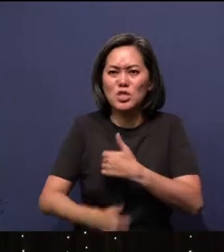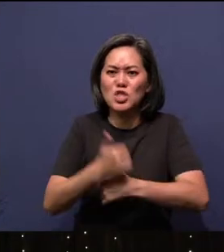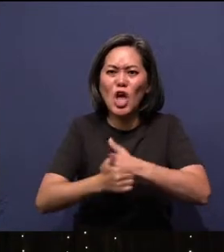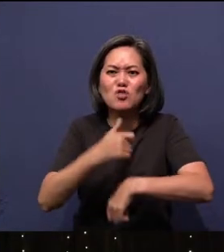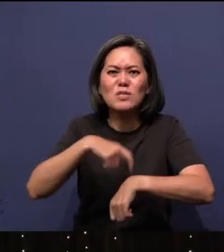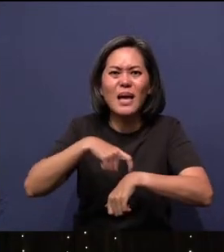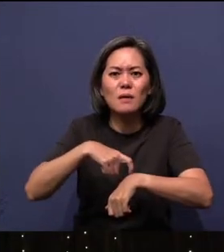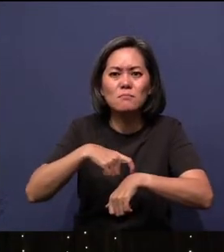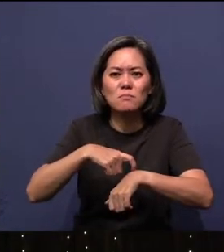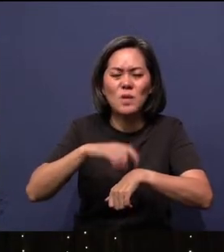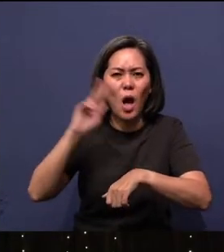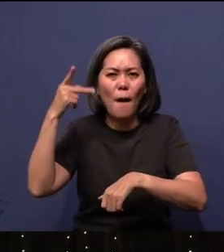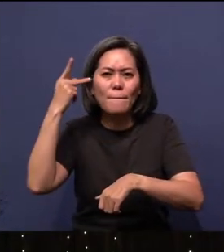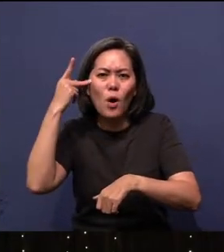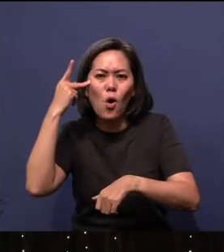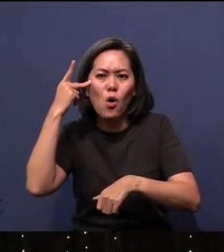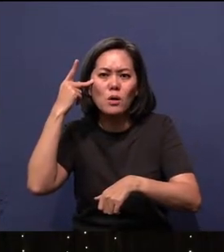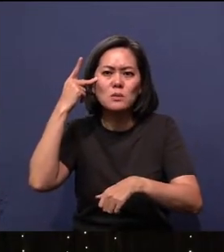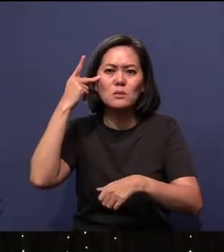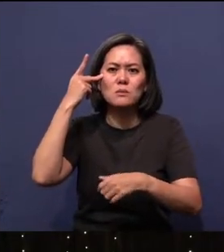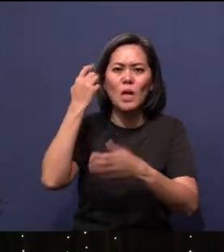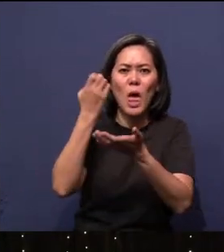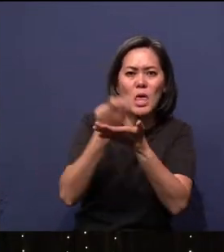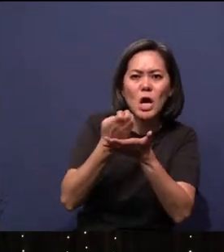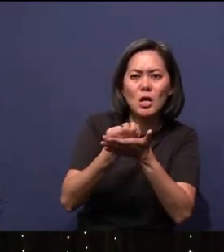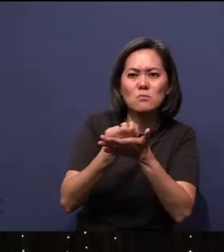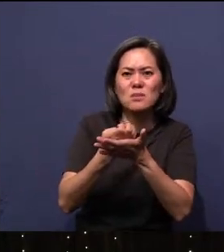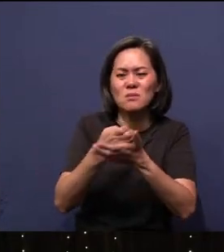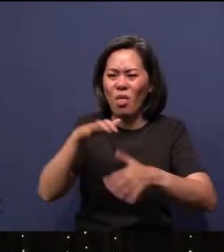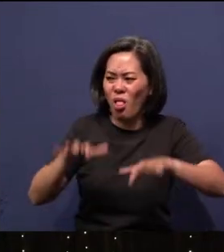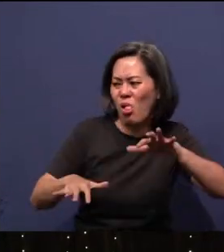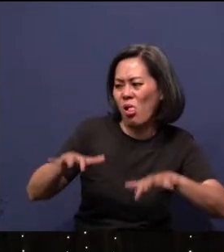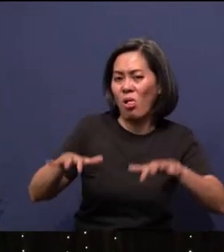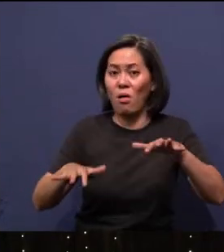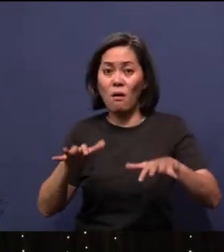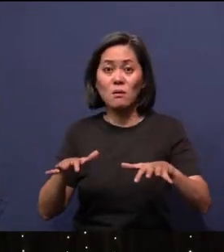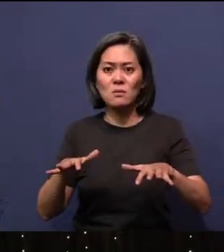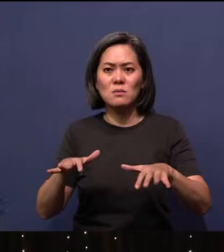There are political and economic instabilities. We live in dangerous times because